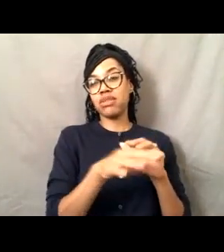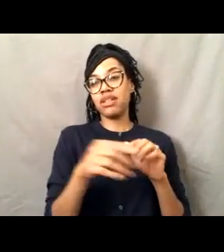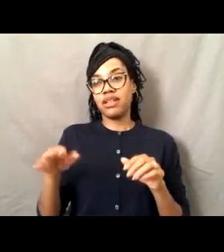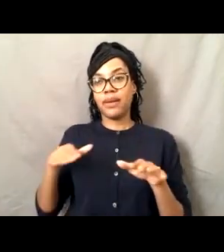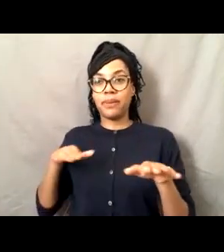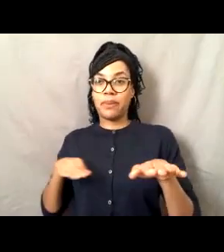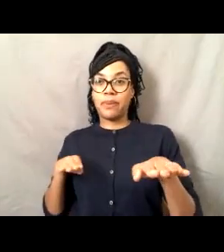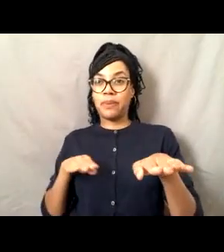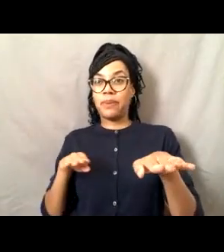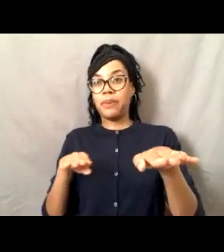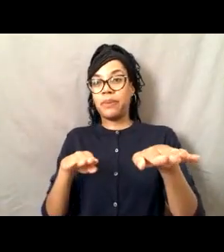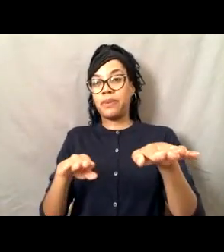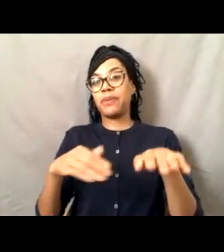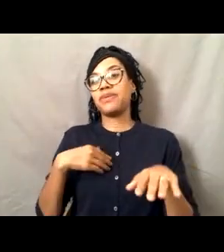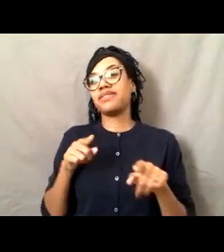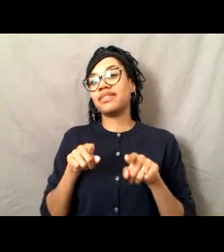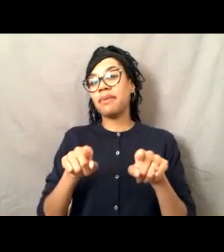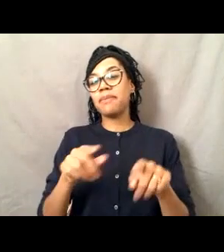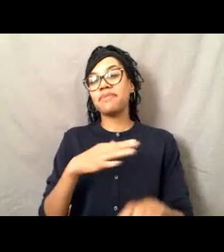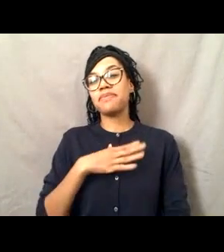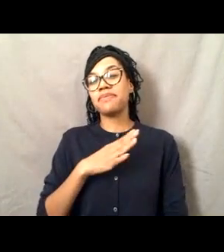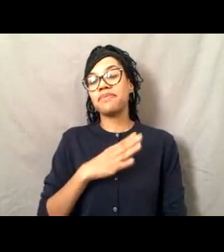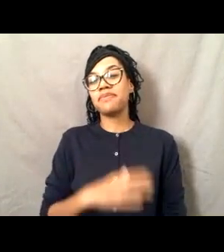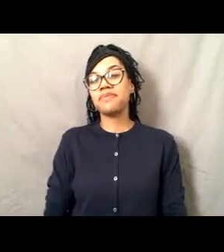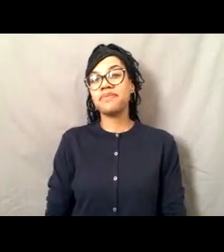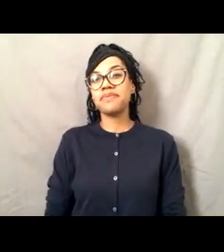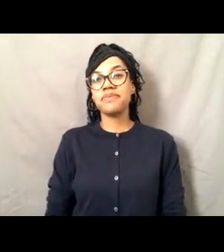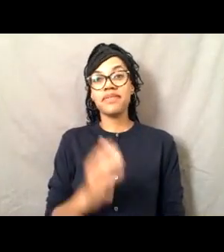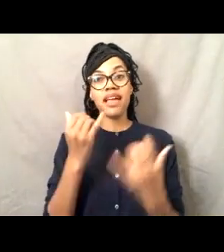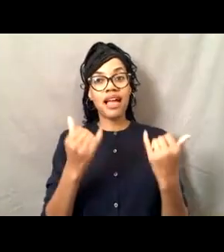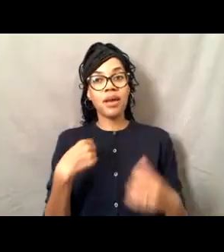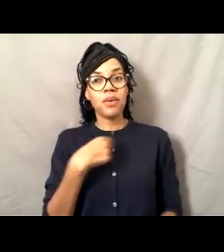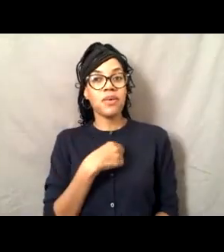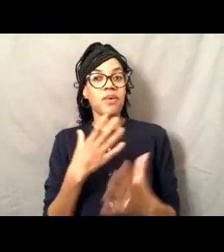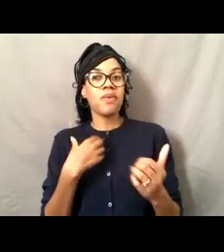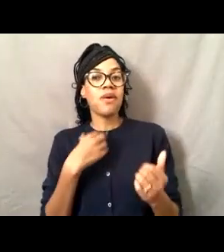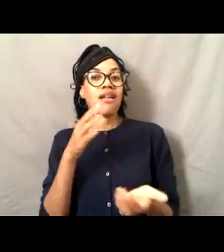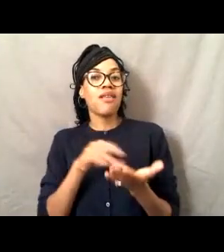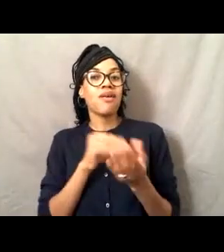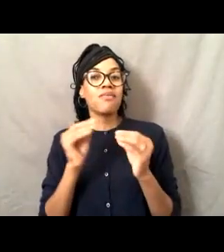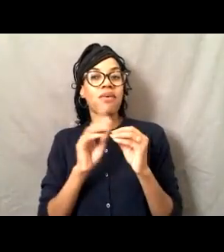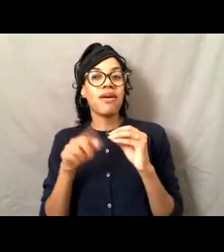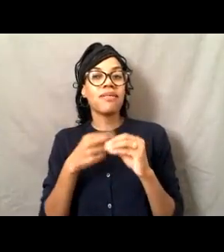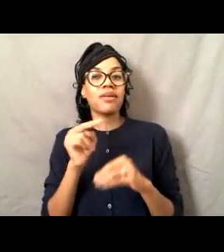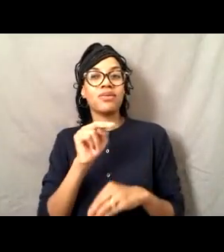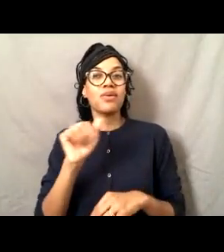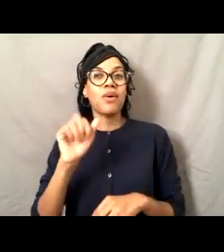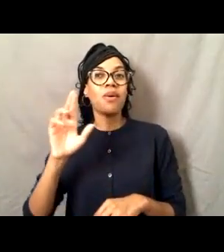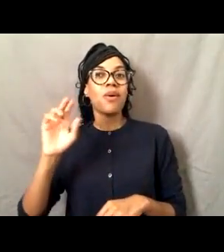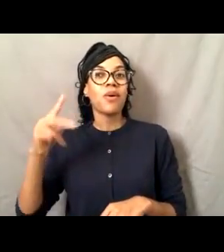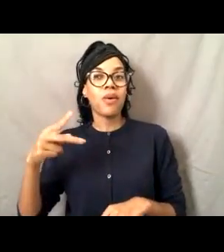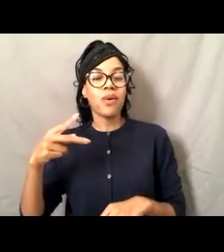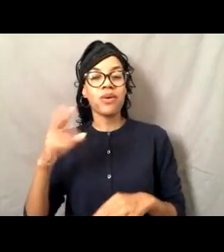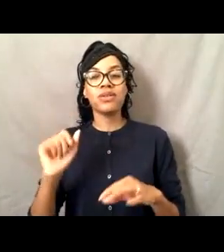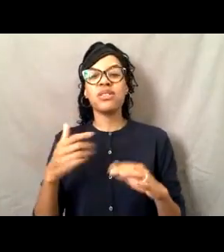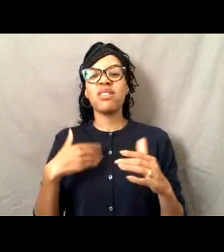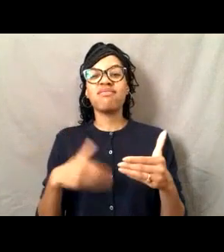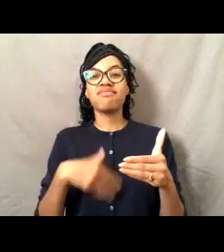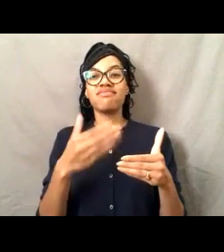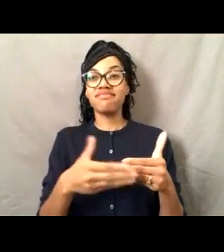[Lisa] Wow. That's neat. Well, I know that we want to get into some of the information about NOAA Corps so maybe we can get into our next section.